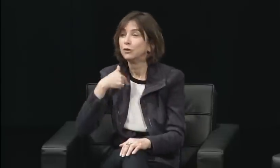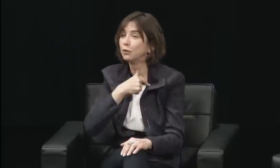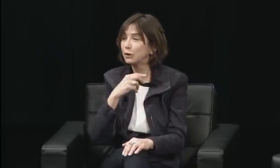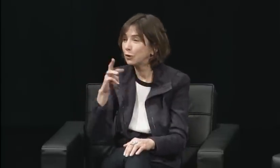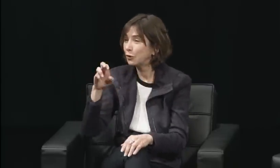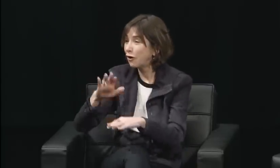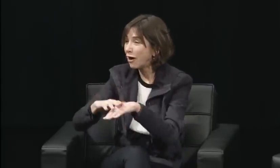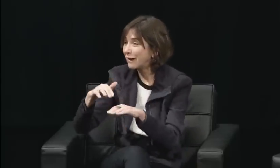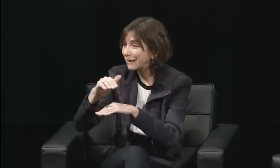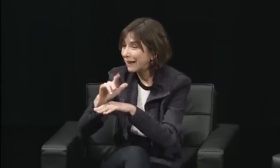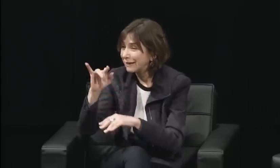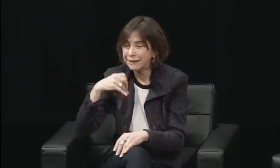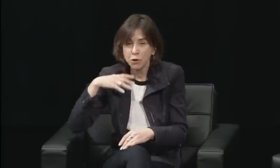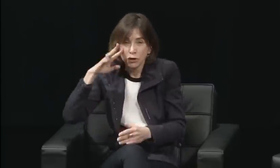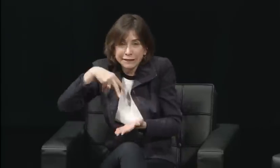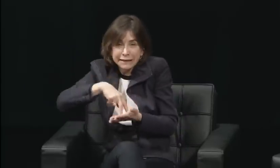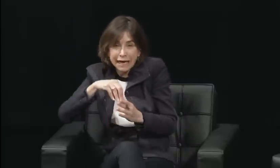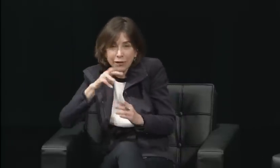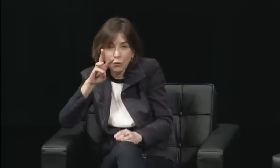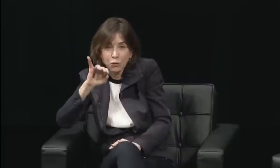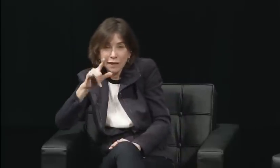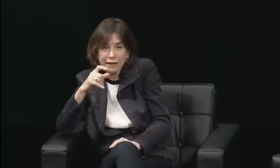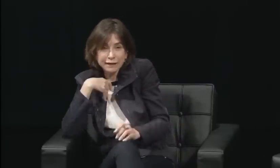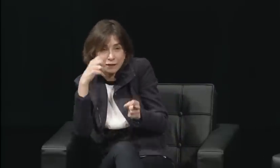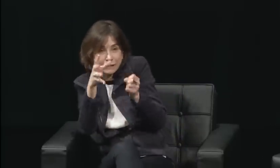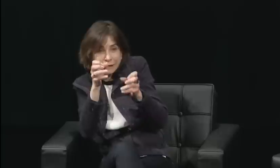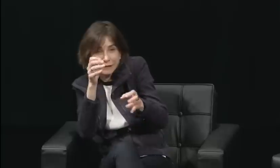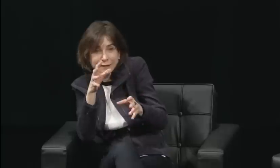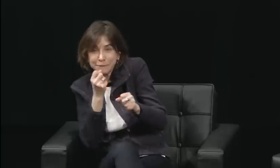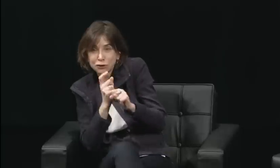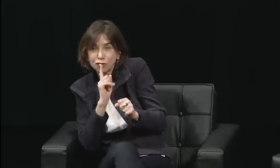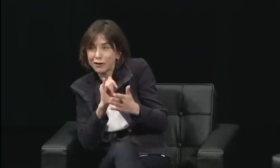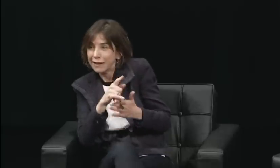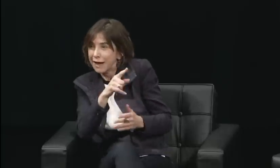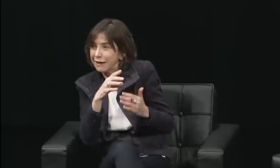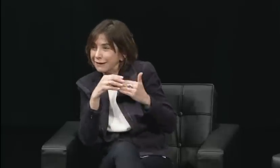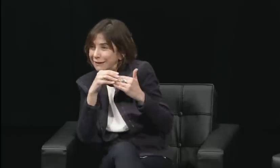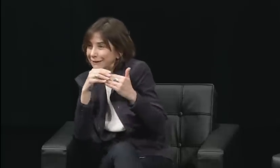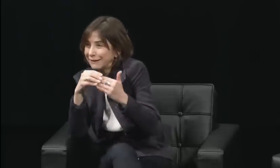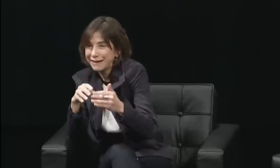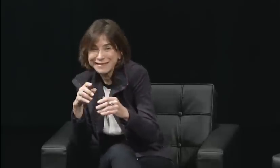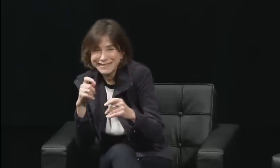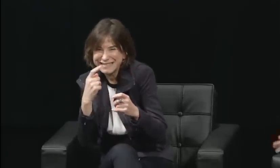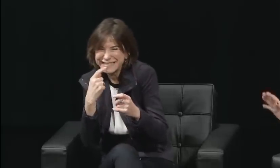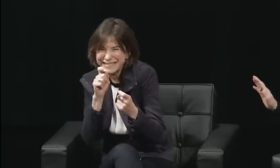and the voice of the deaf community.